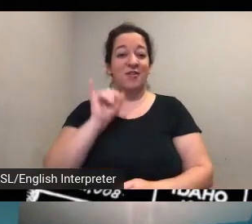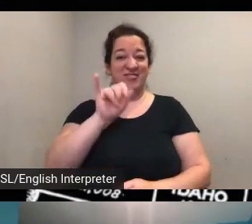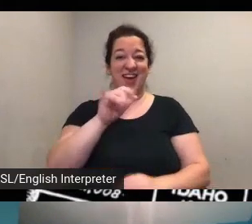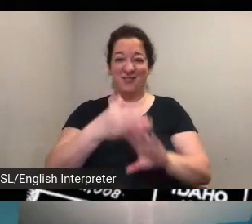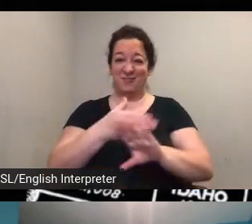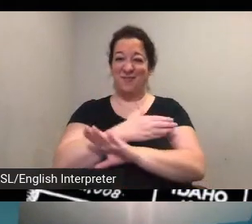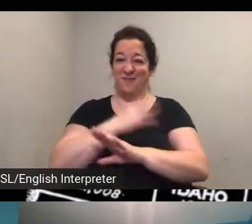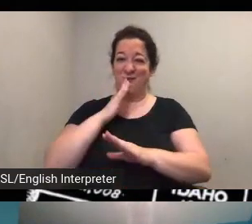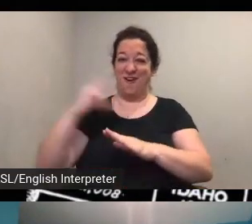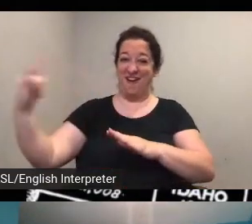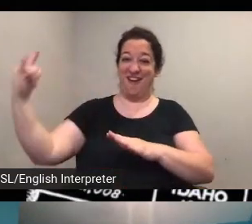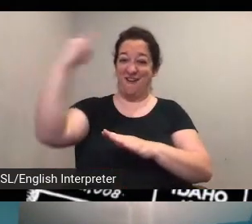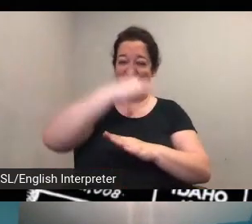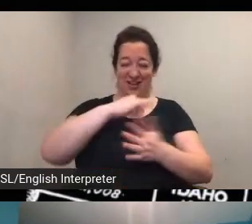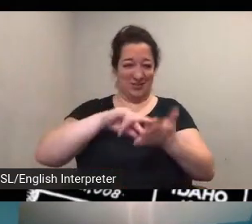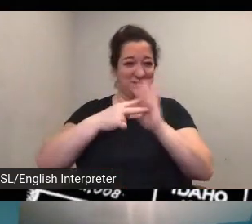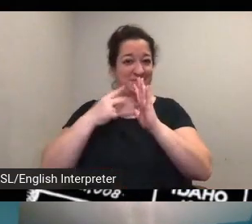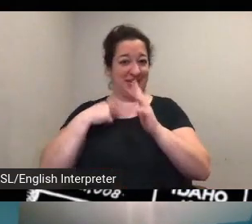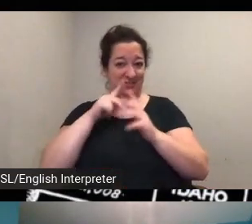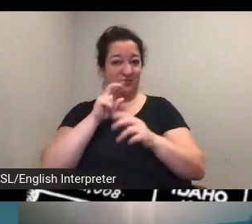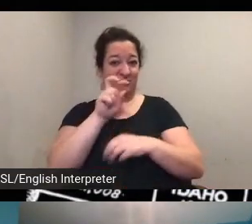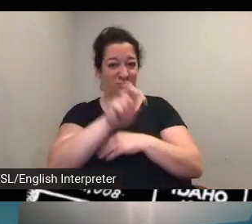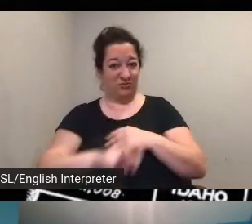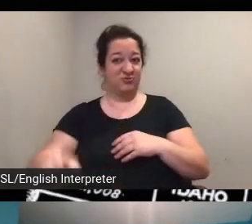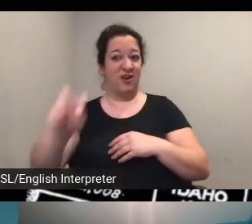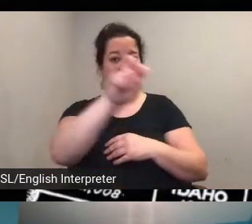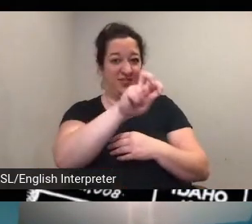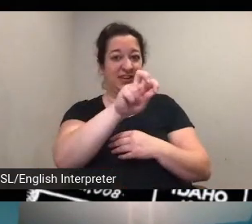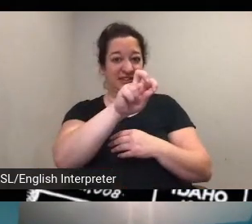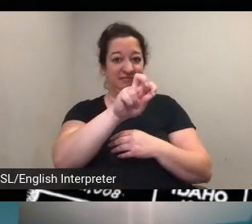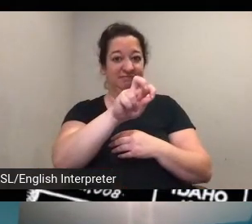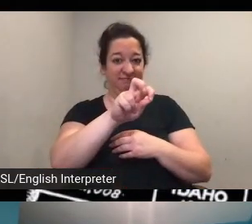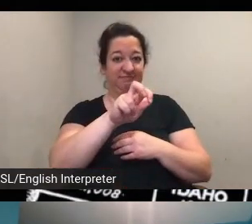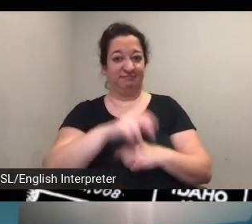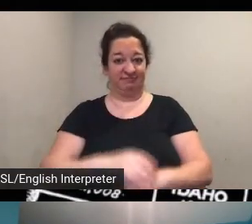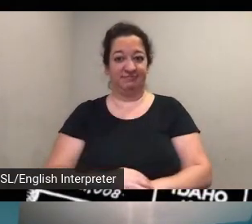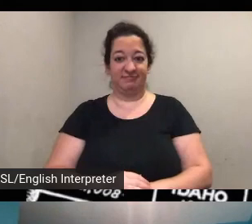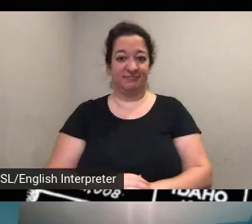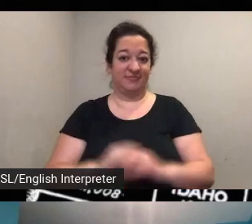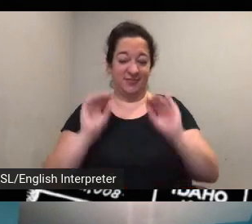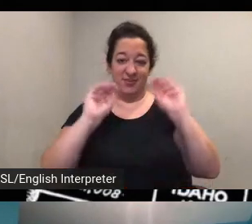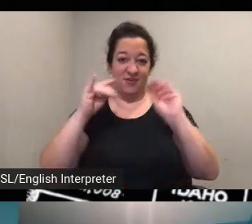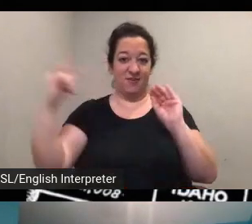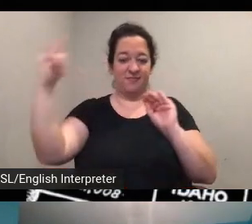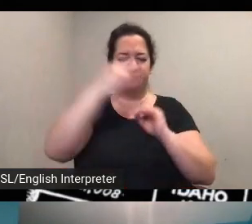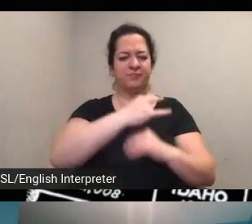who is assigning an essay in a christian sexual ethics class